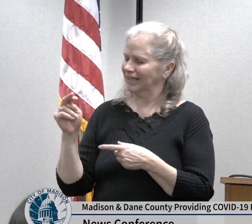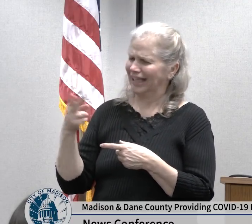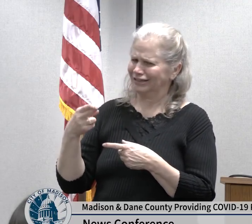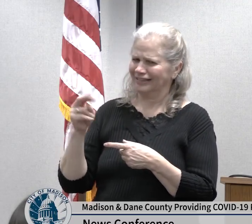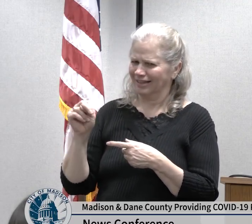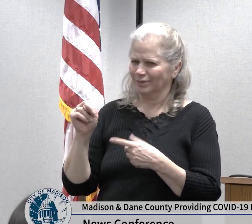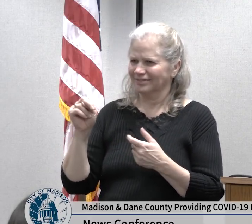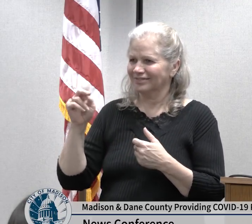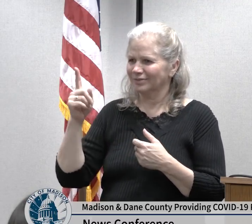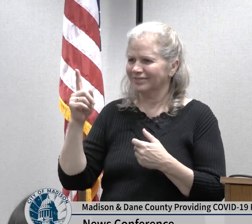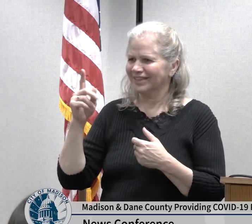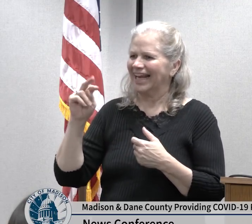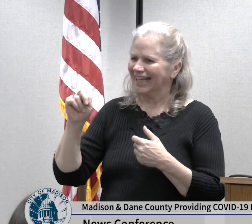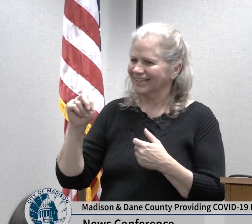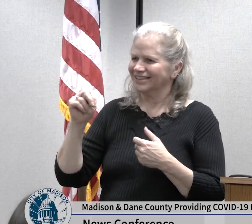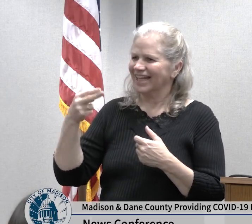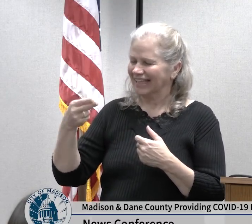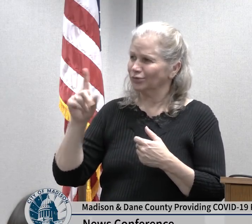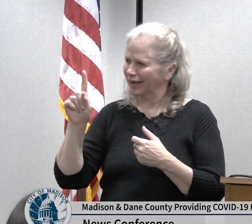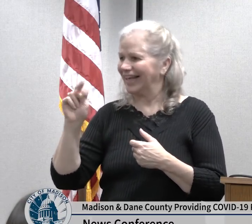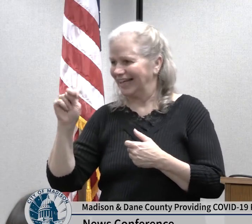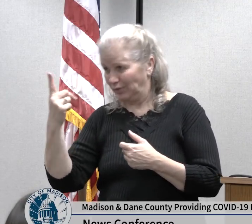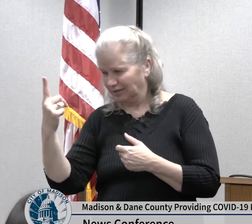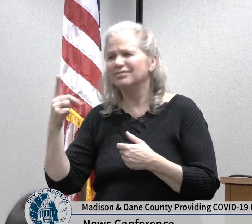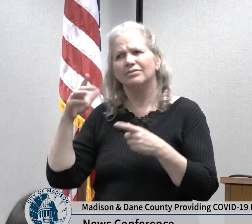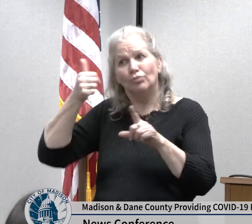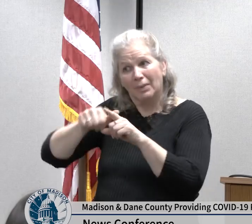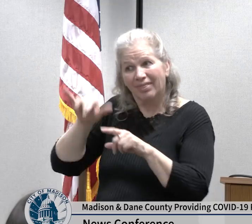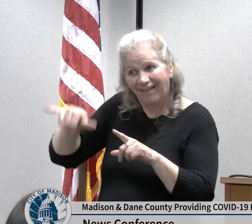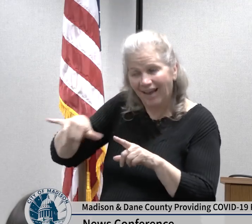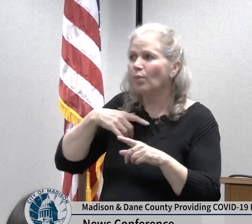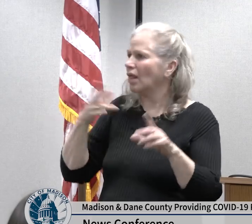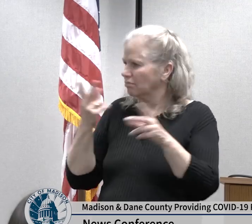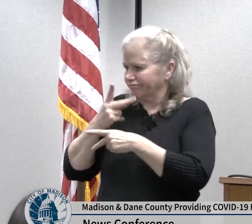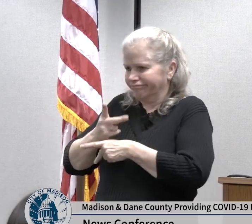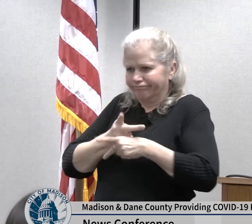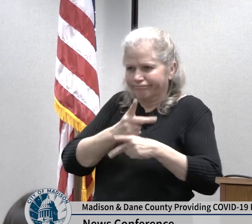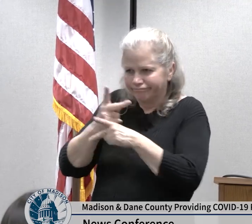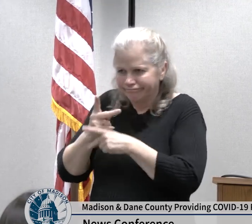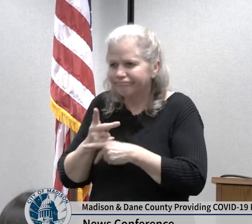together like to introduce dr. Amy Franta who's the VP of medical affairs